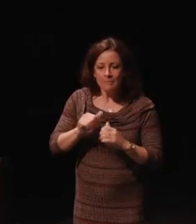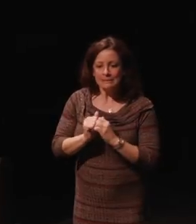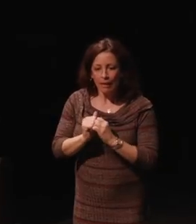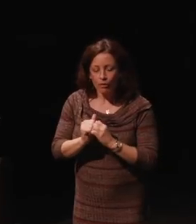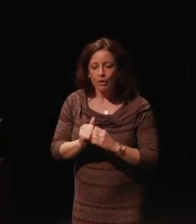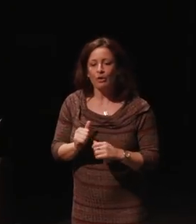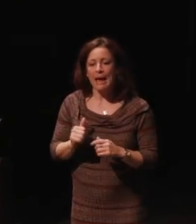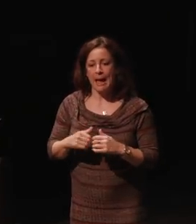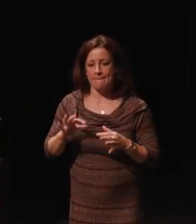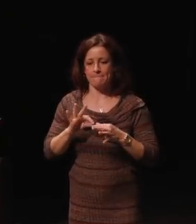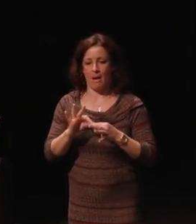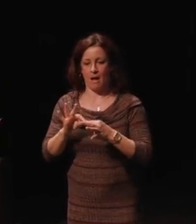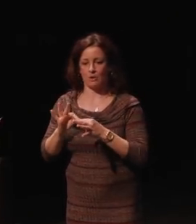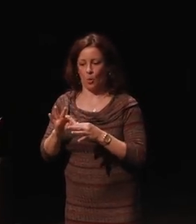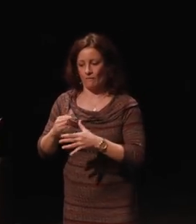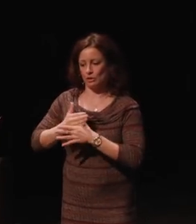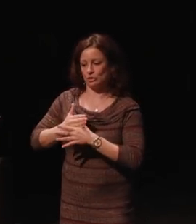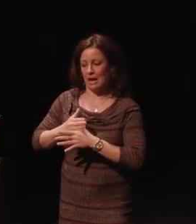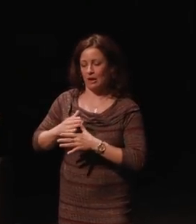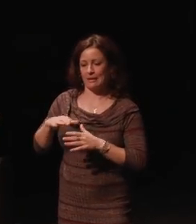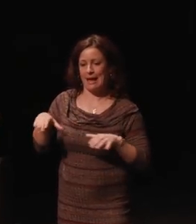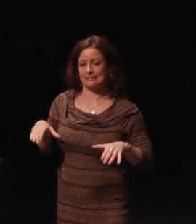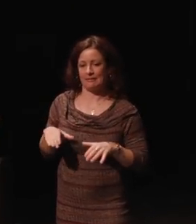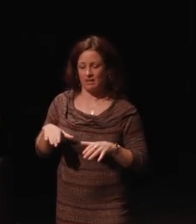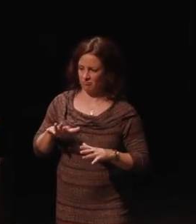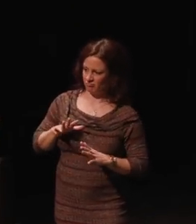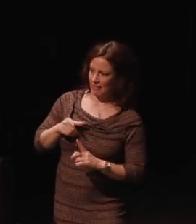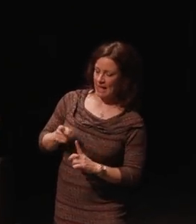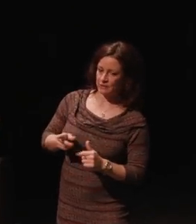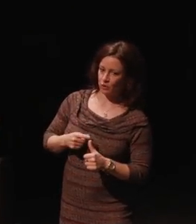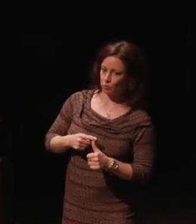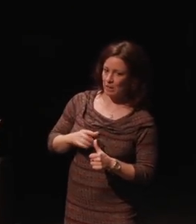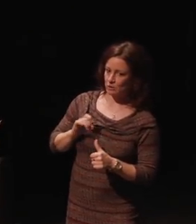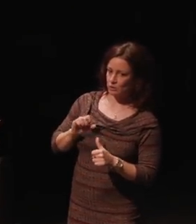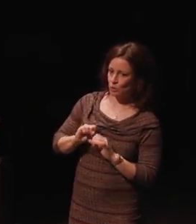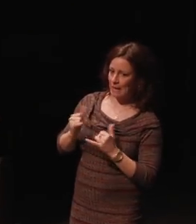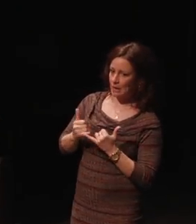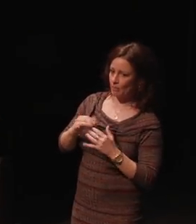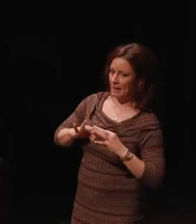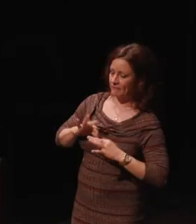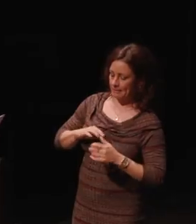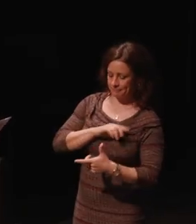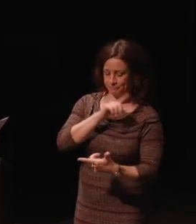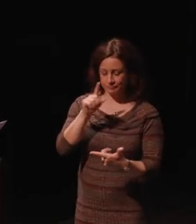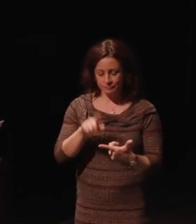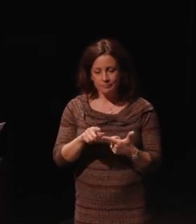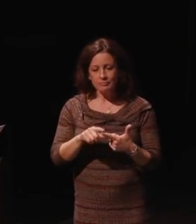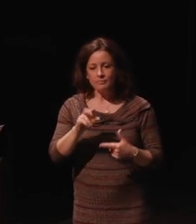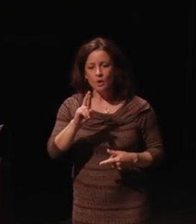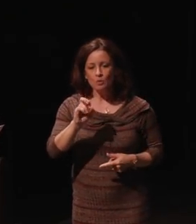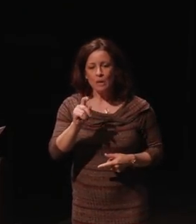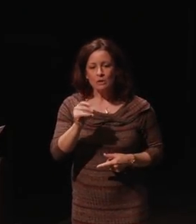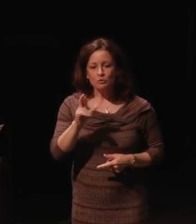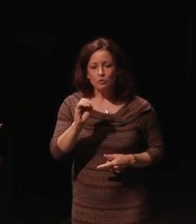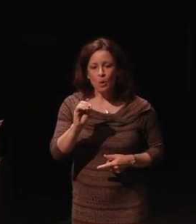So, that's the first one that societal benefit critical. The second is, retrofitting and I saw this on one of the quotes outside,